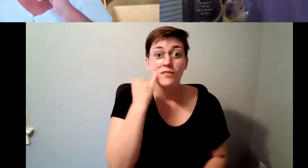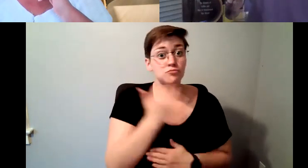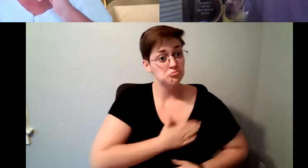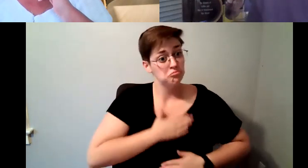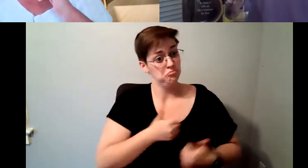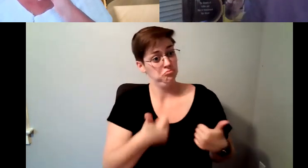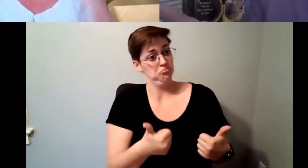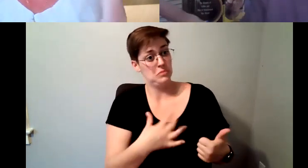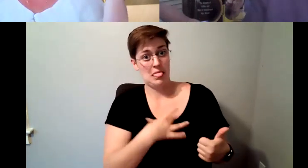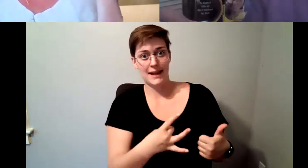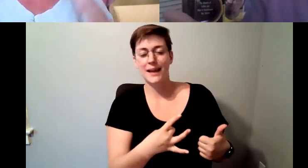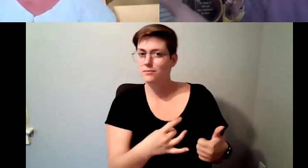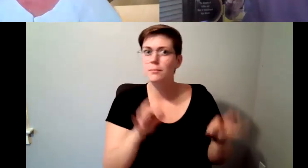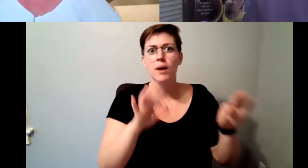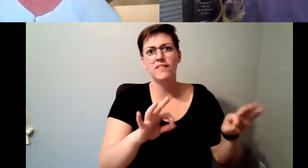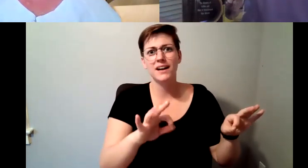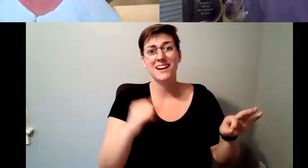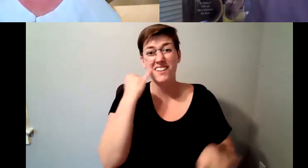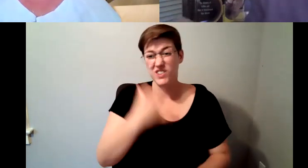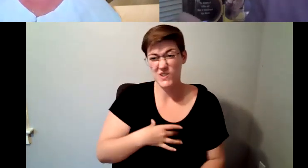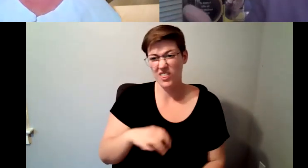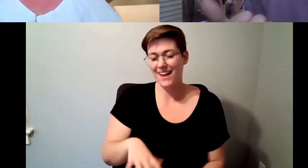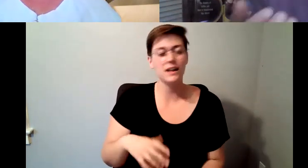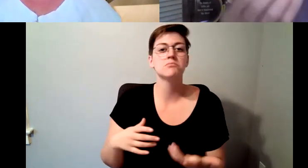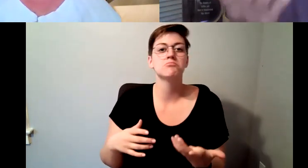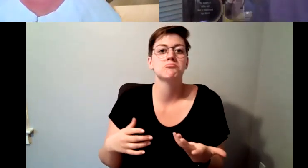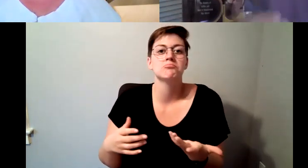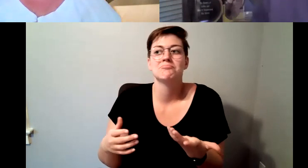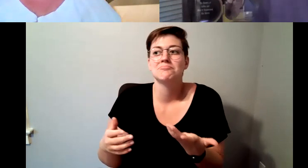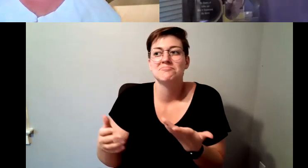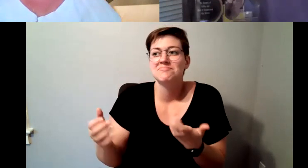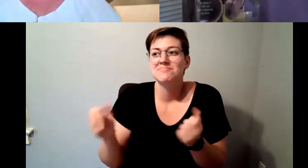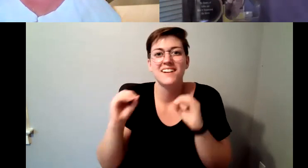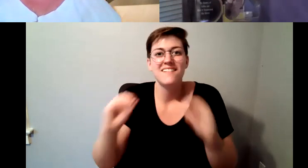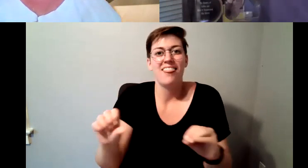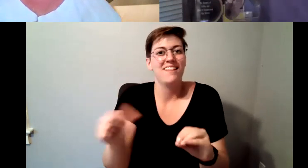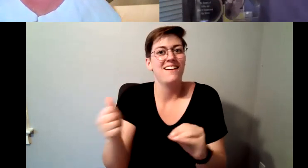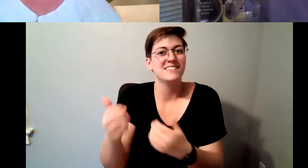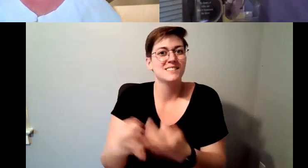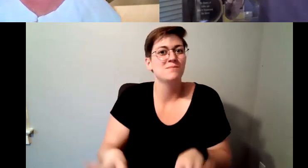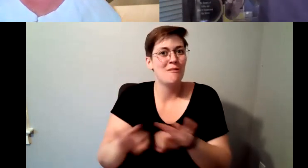like it, the rest of it is is meaningless and and so that's always got to be the most important thing.